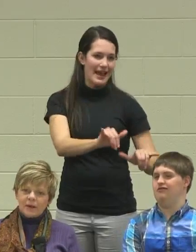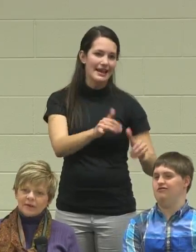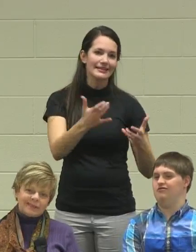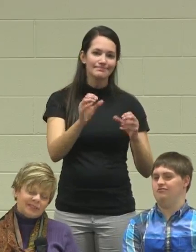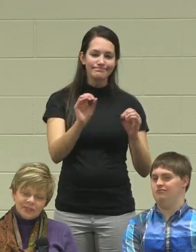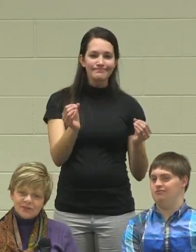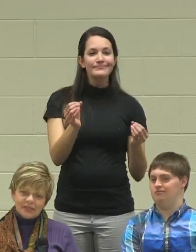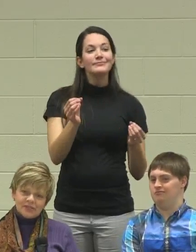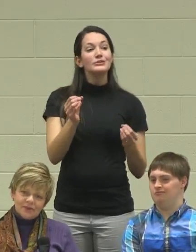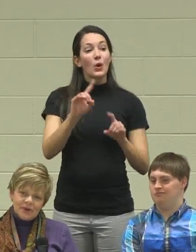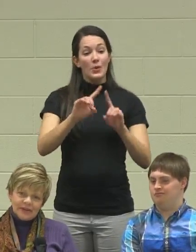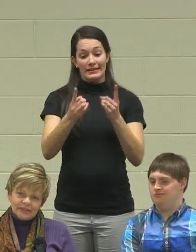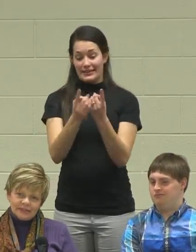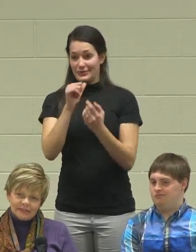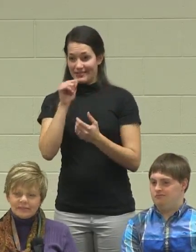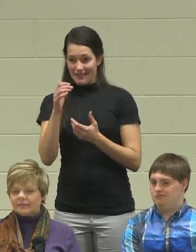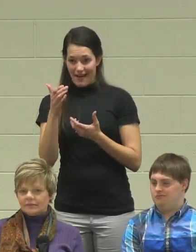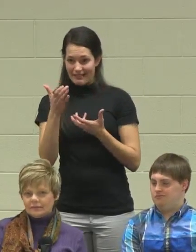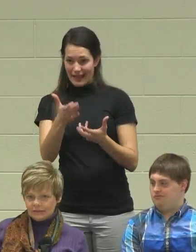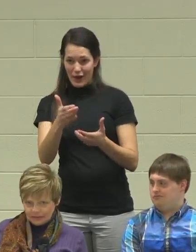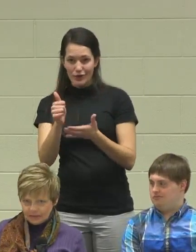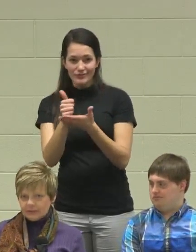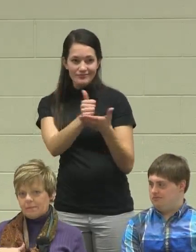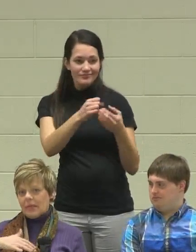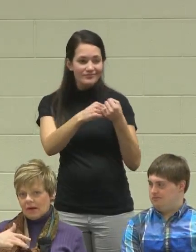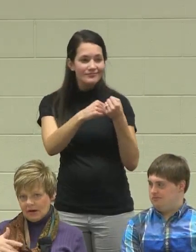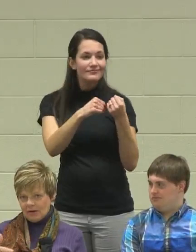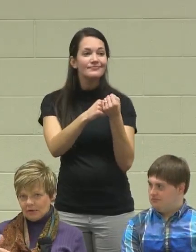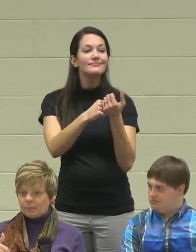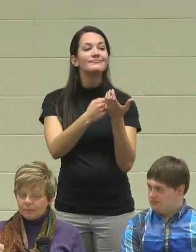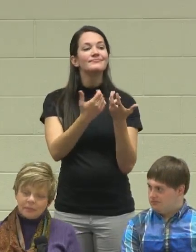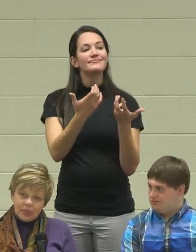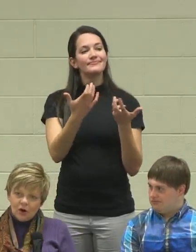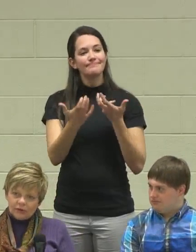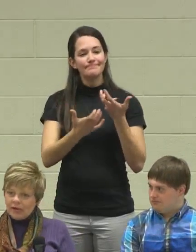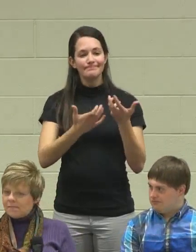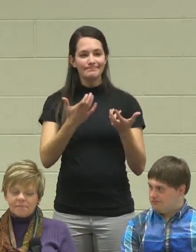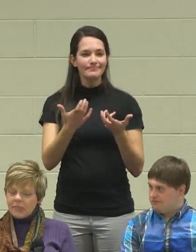Once a district is no longer over them,